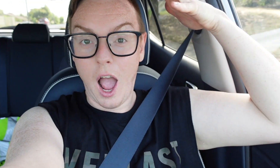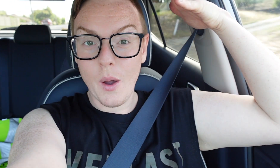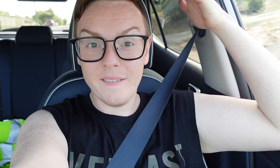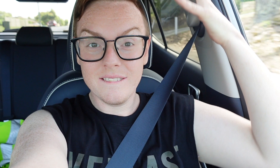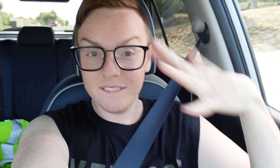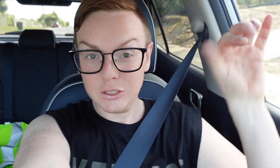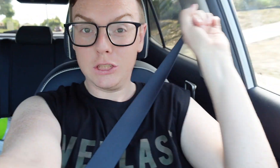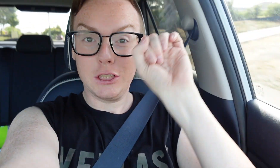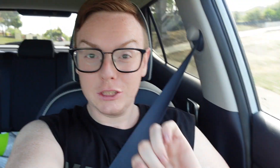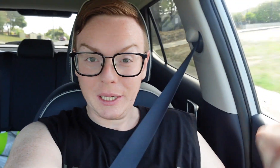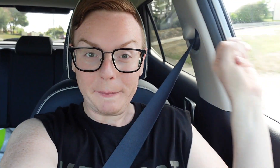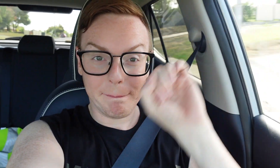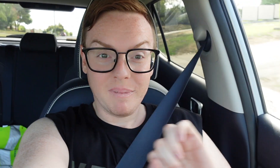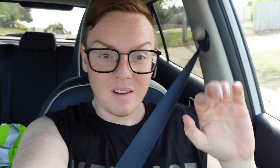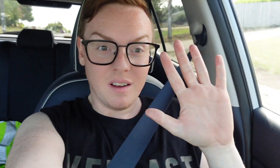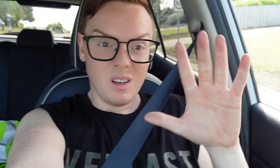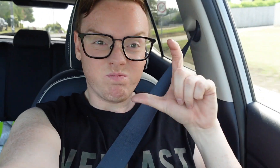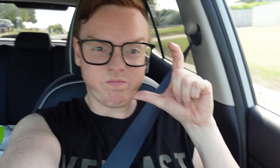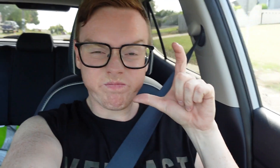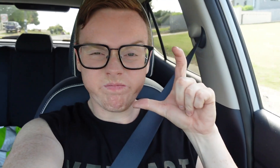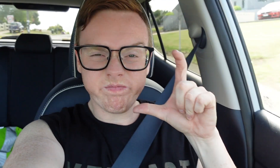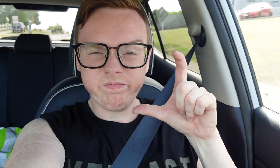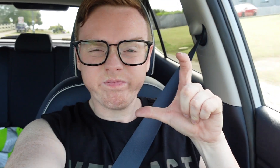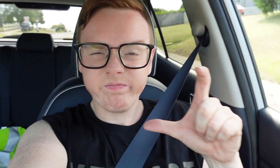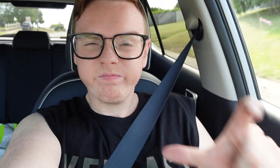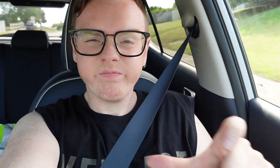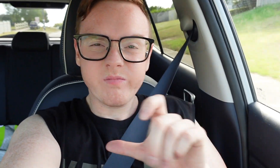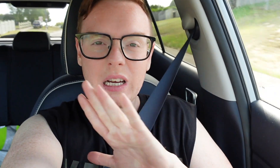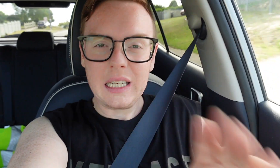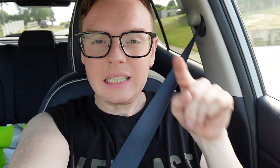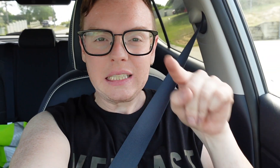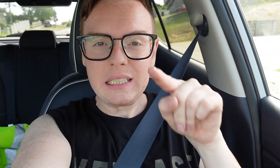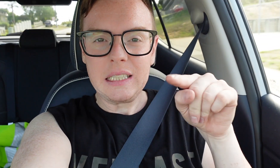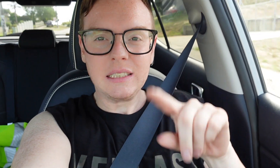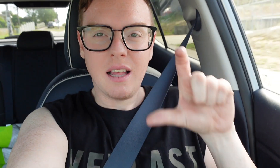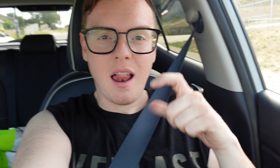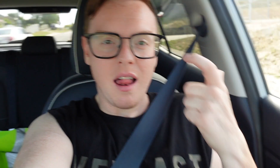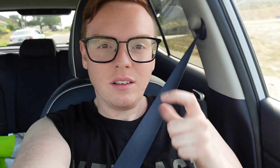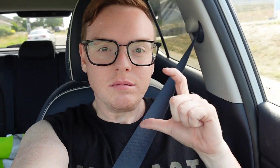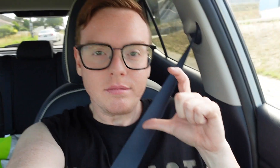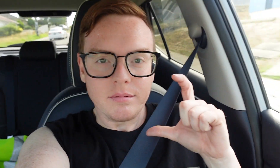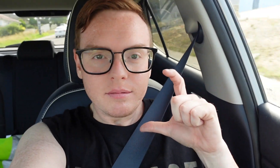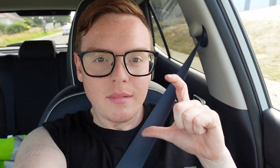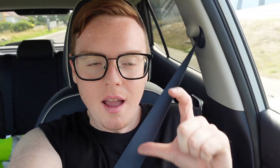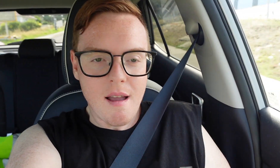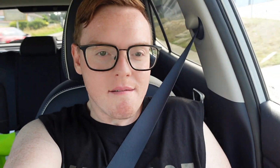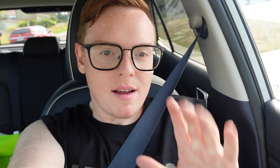So, I just finish gym. It was a hard one! We did HIIT and it was intense!